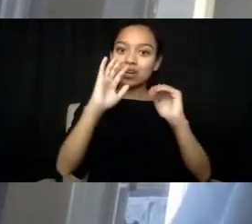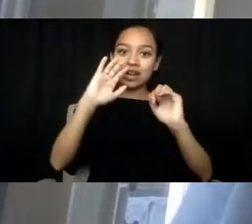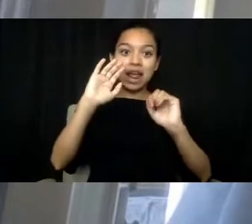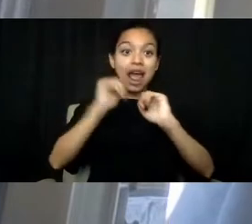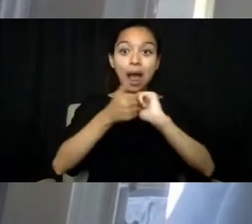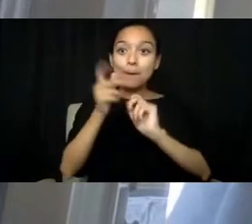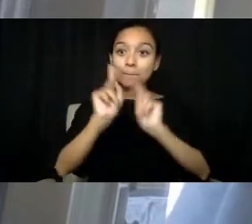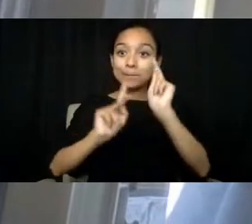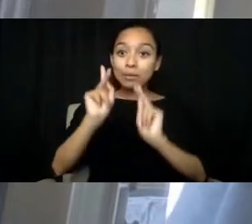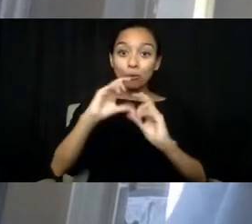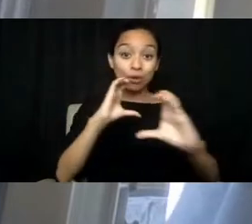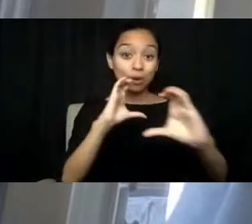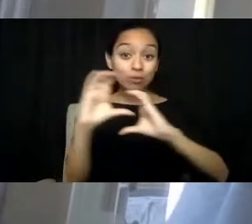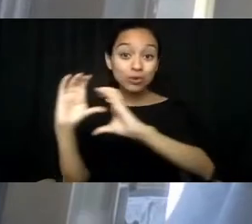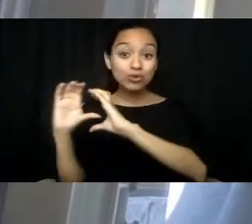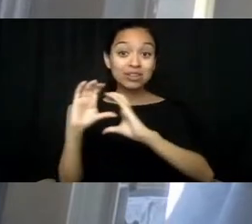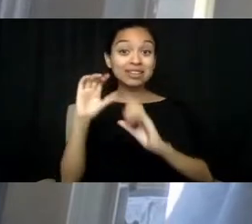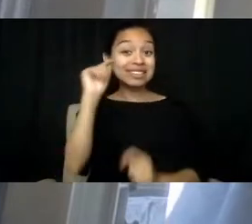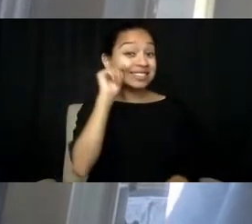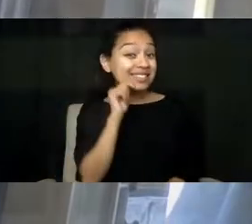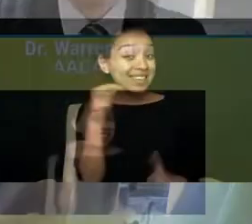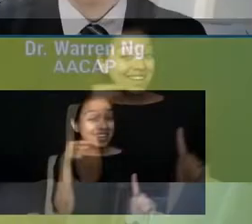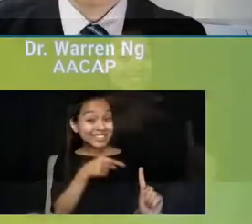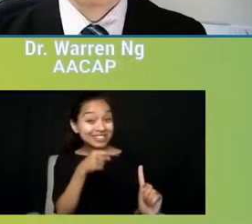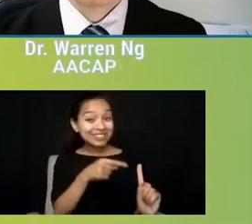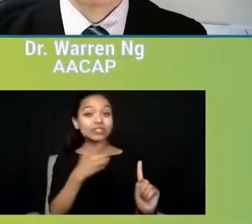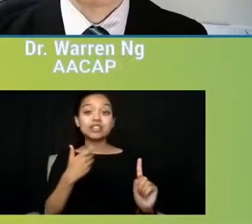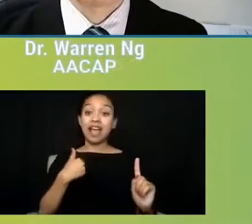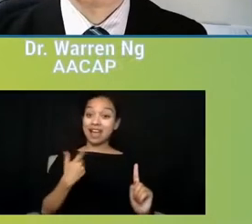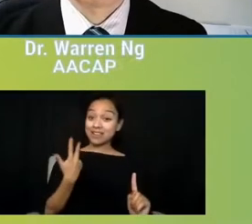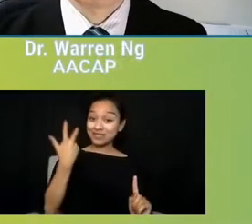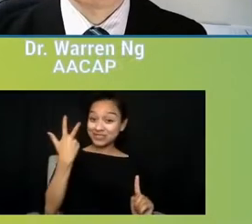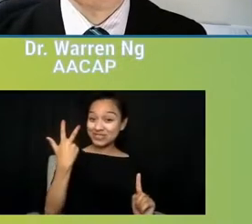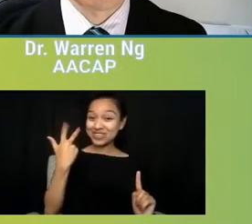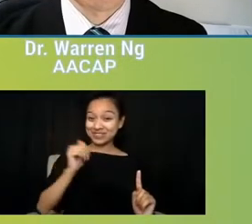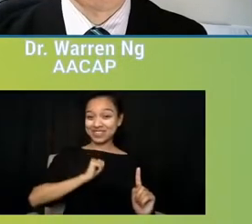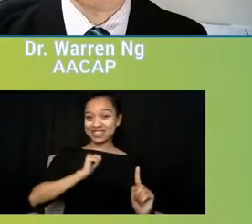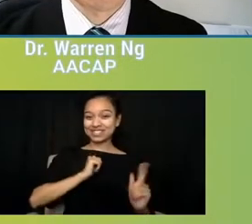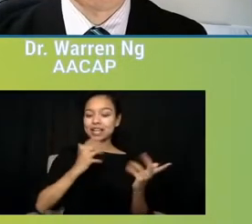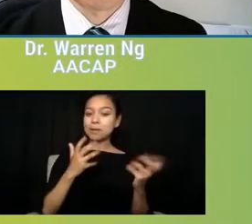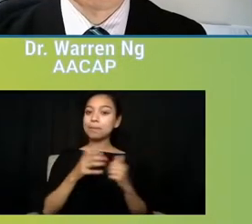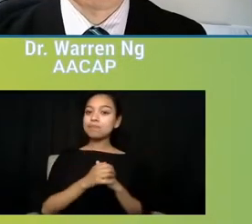teenagers, for example, I have three, they are much more likely to text or chat